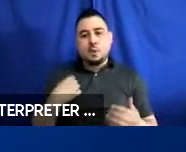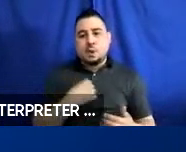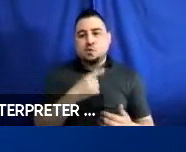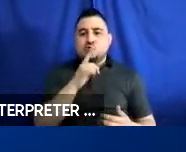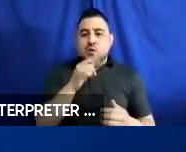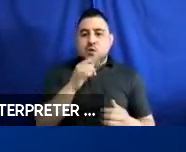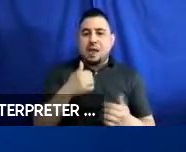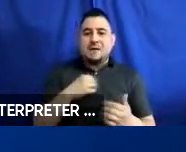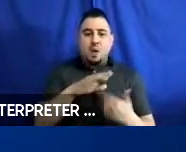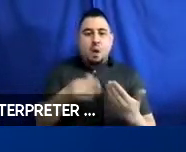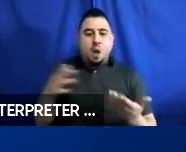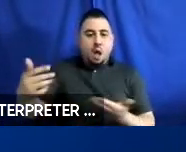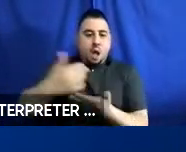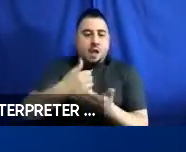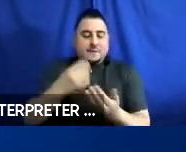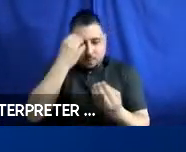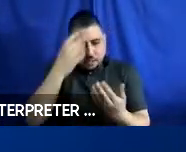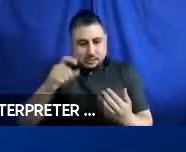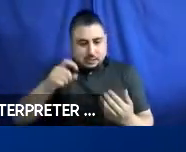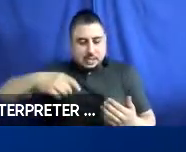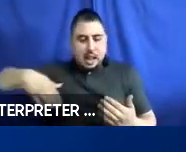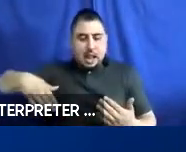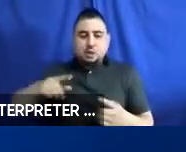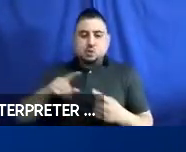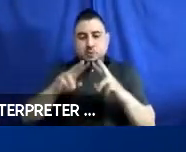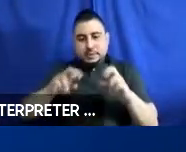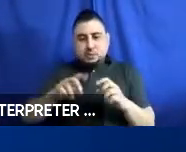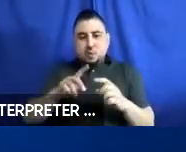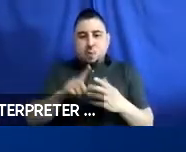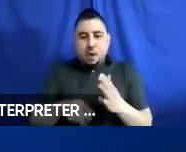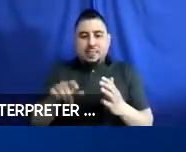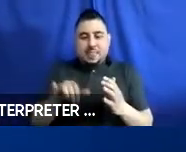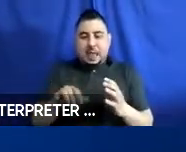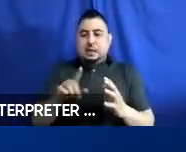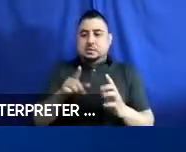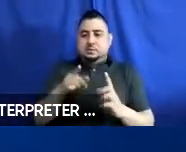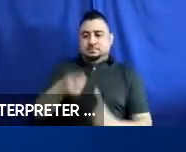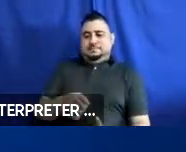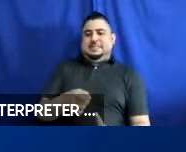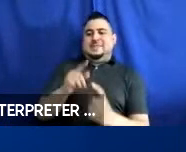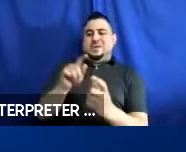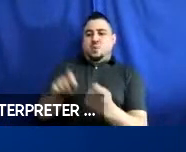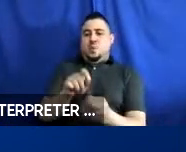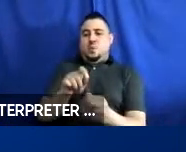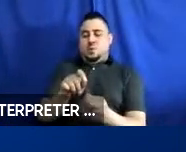have all of the information that we need to assess that. But right now, things are looking fairly optimistic.